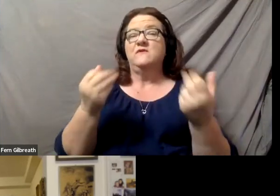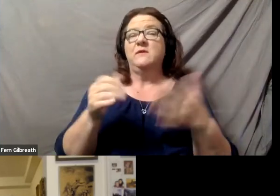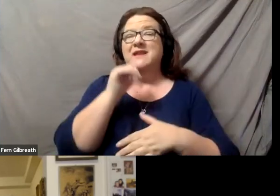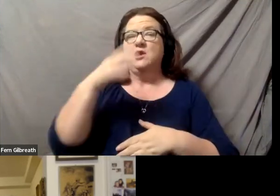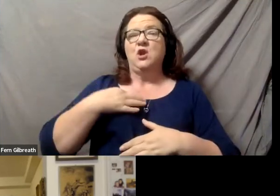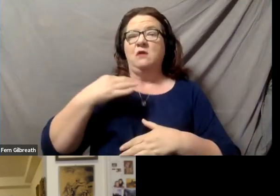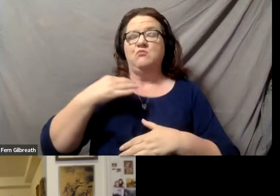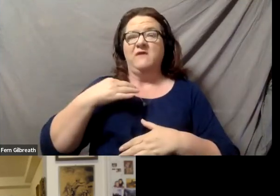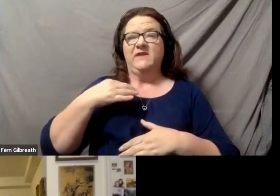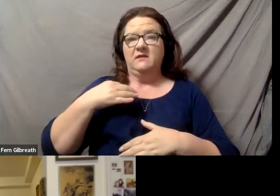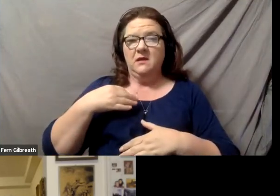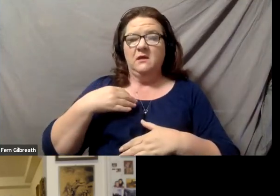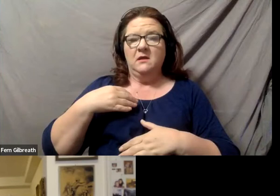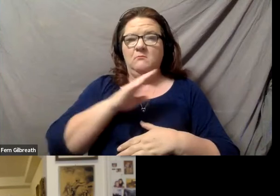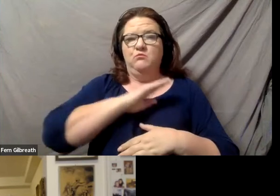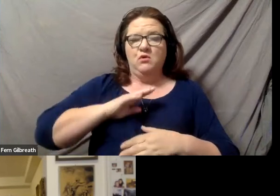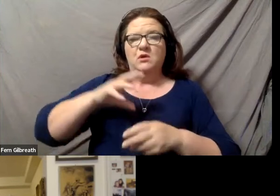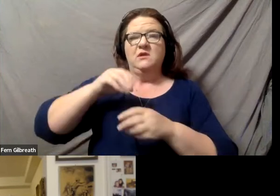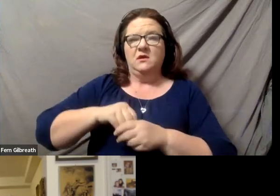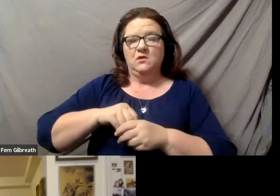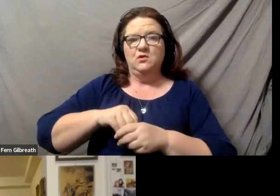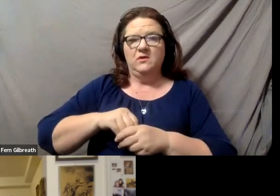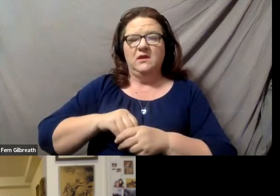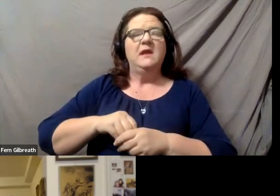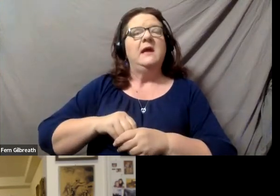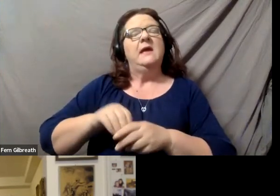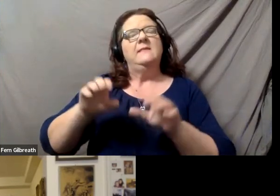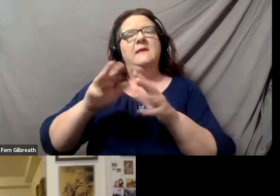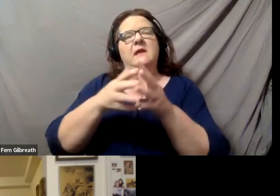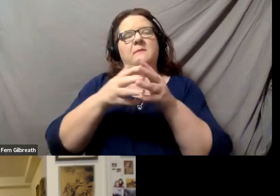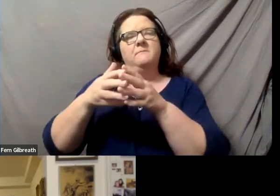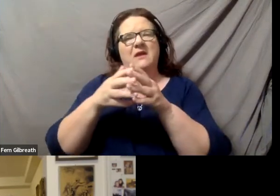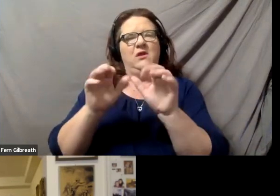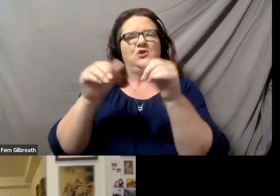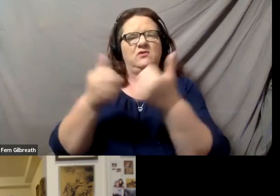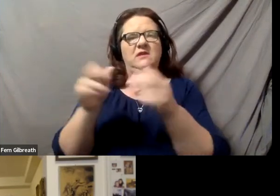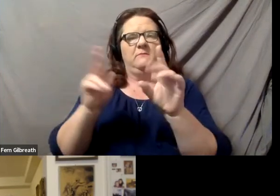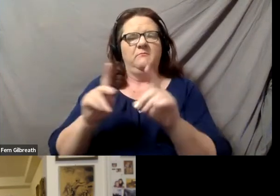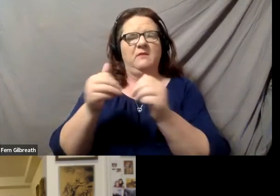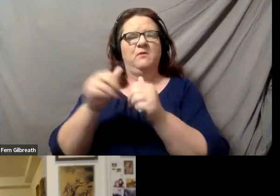including the American Association of People with Disabilities, the Disability Rights Education and Defense Fund,